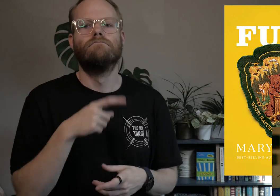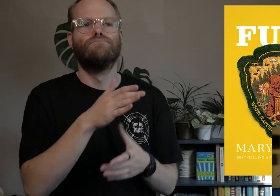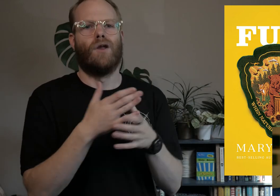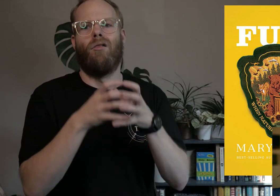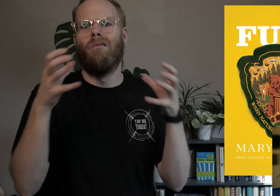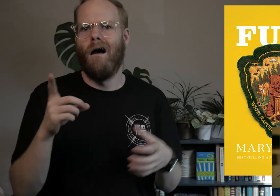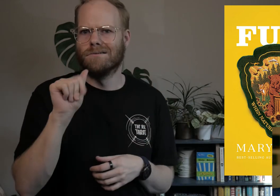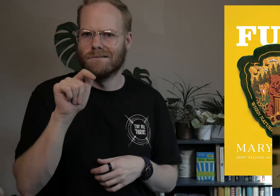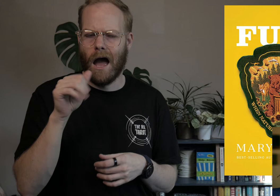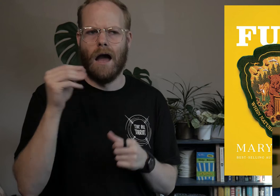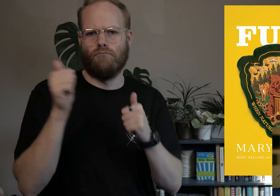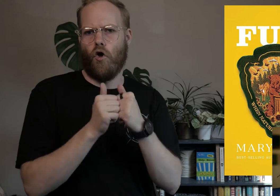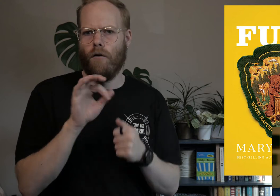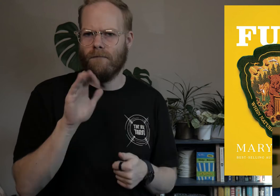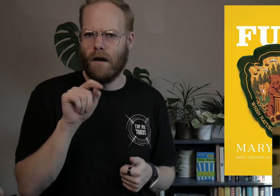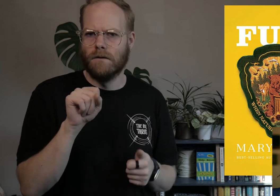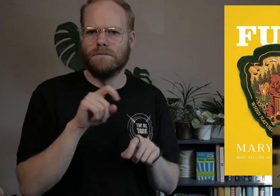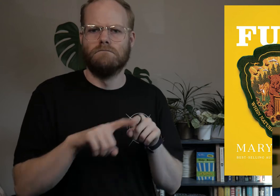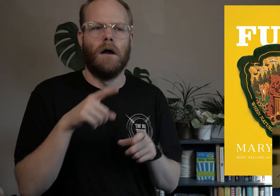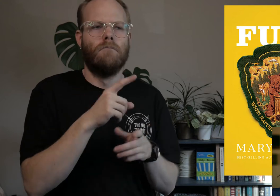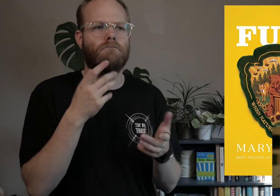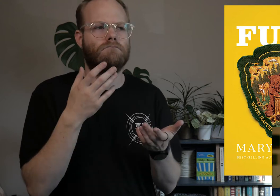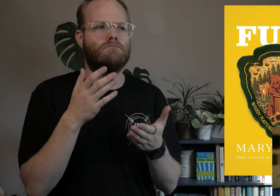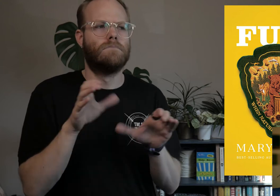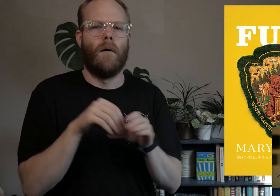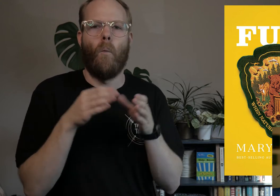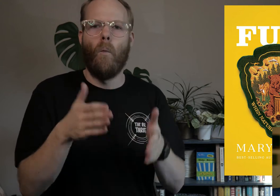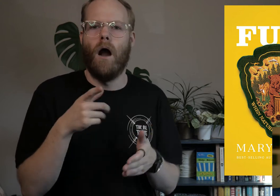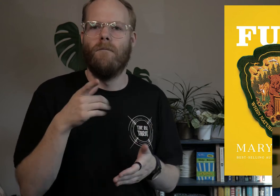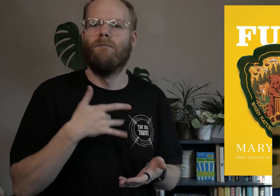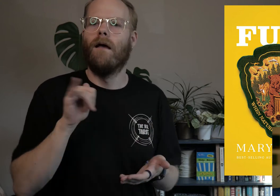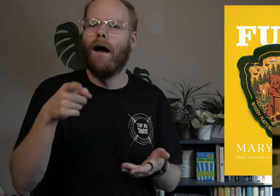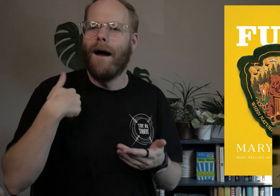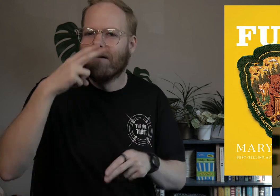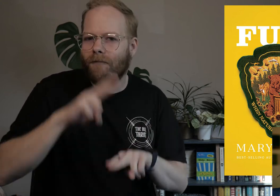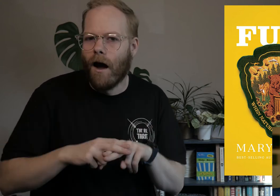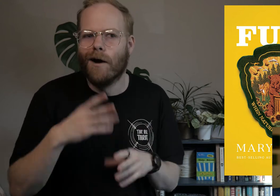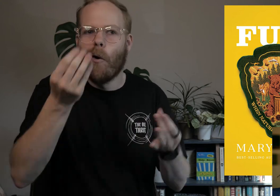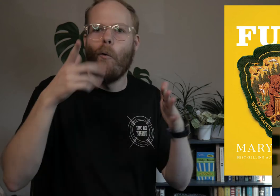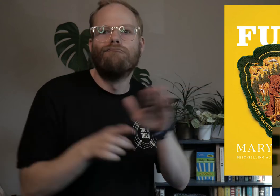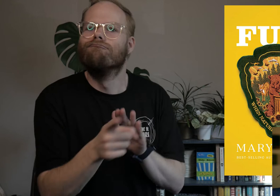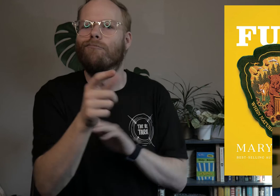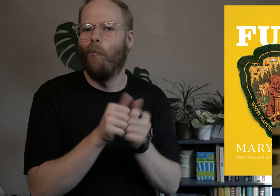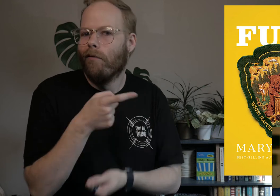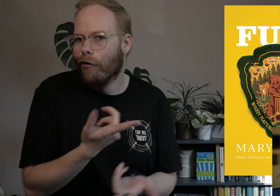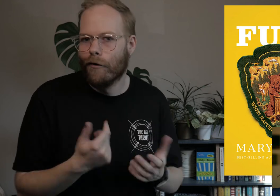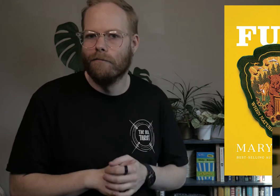She shares a lot of data and hard facts, but she does it in a way where you feel like you’re having fun, going on adventures with her.